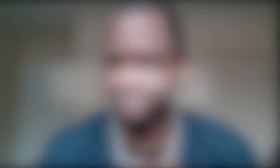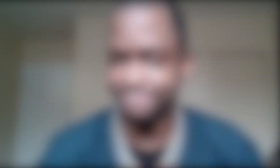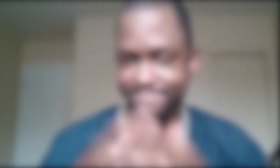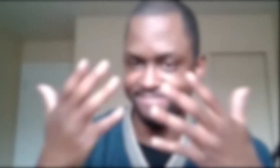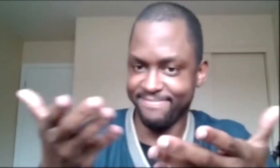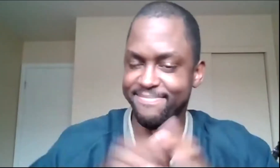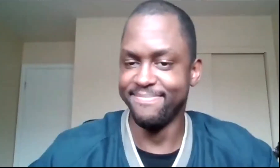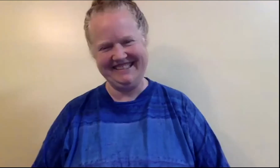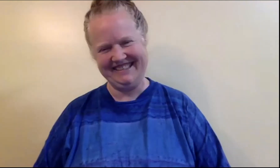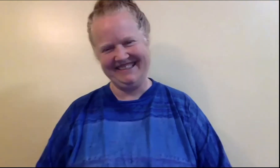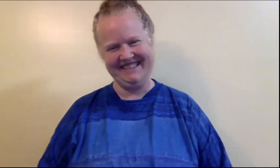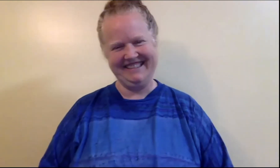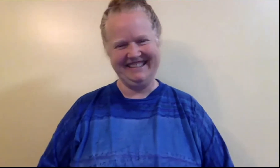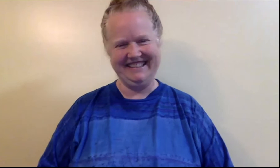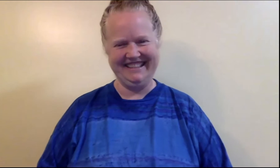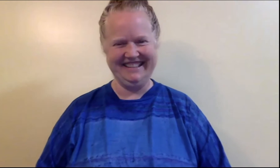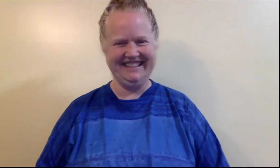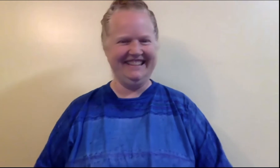Take it away.